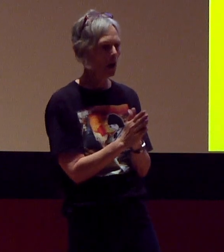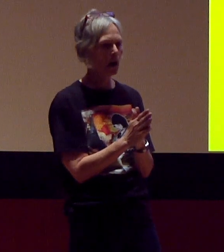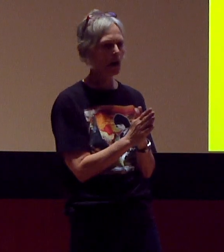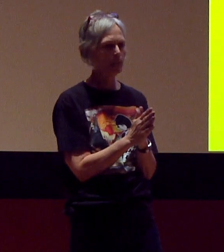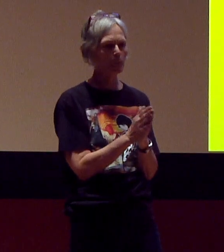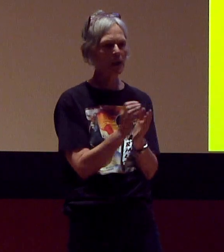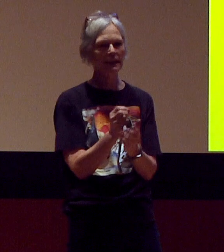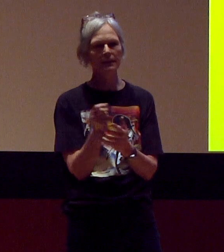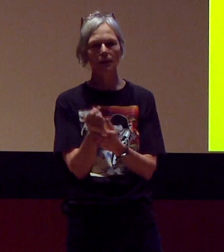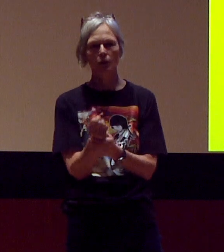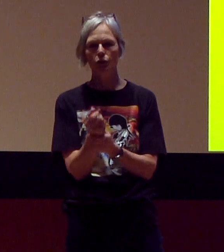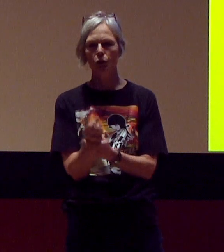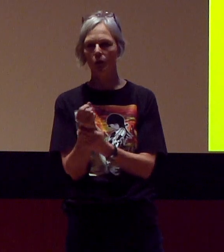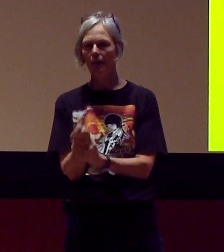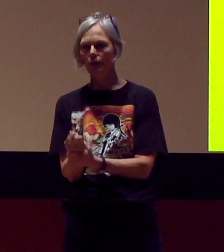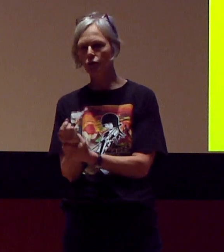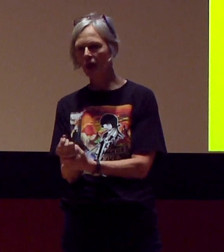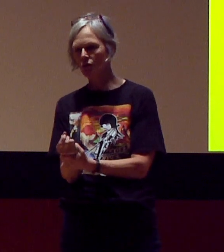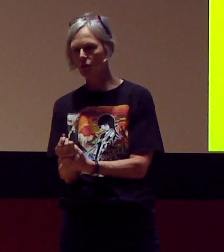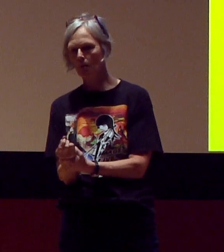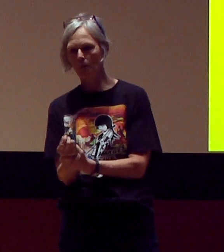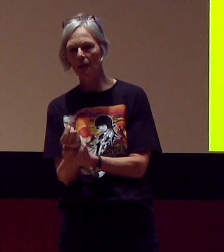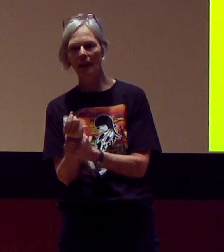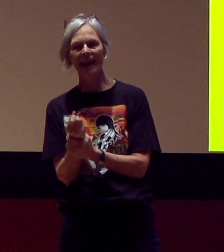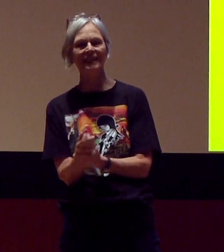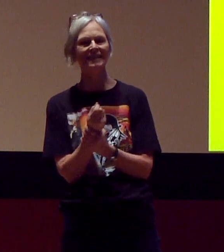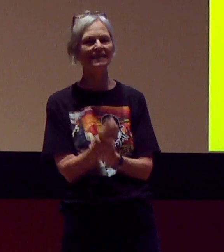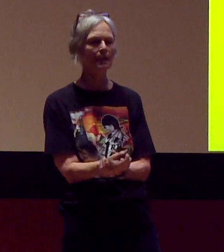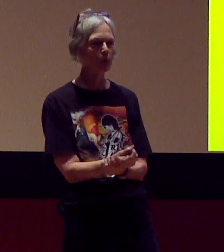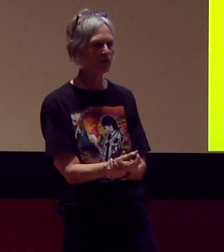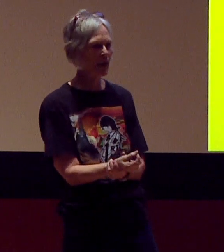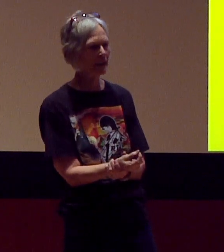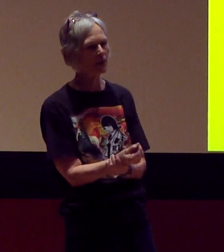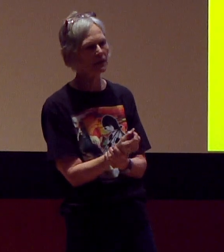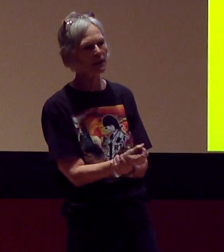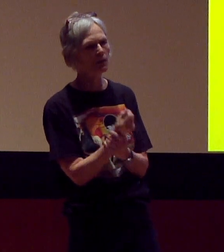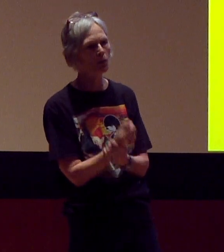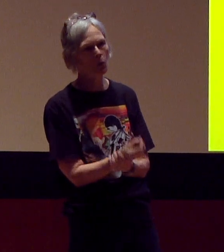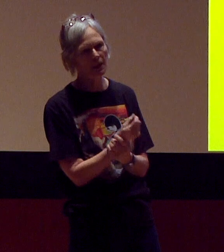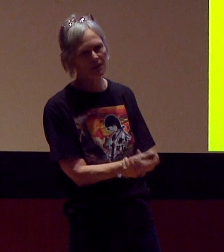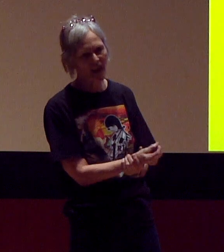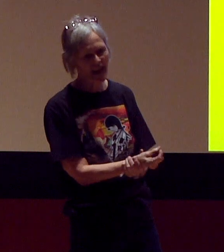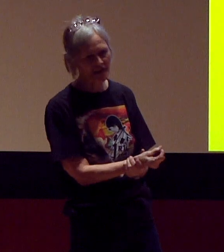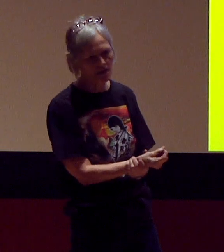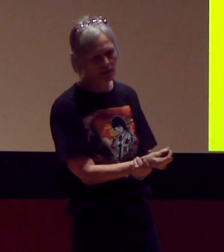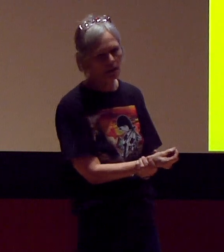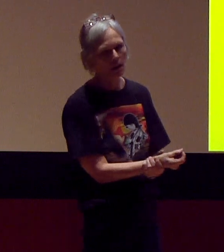But I still could do the other gesture, but I had to simplify it, because I couldn't work as fast.